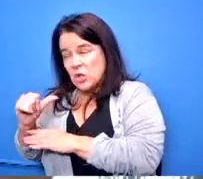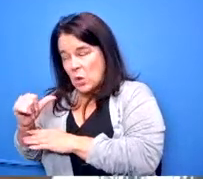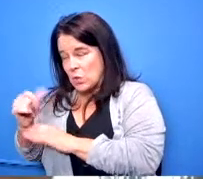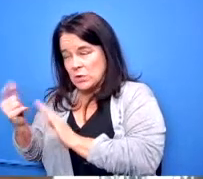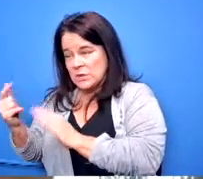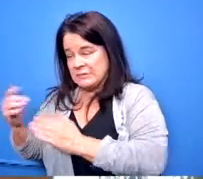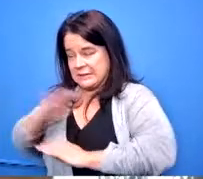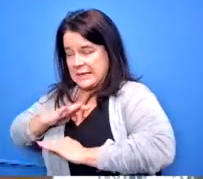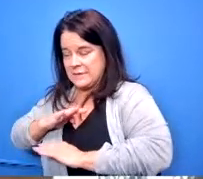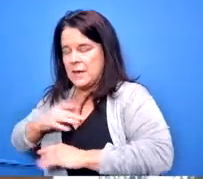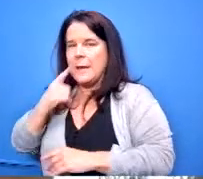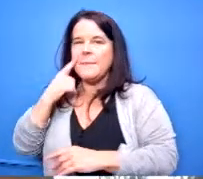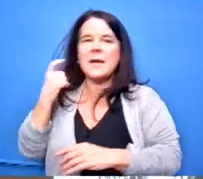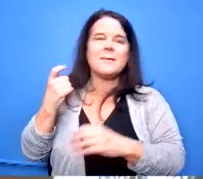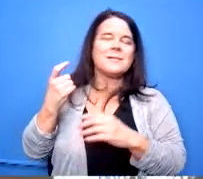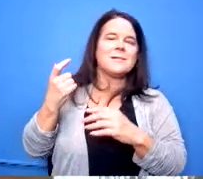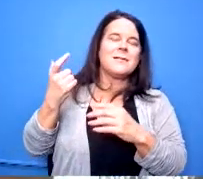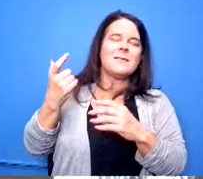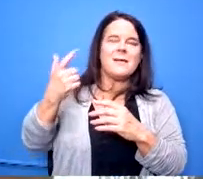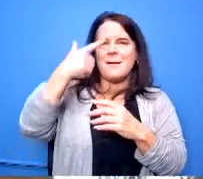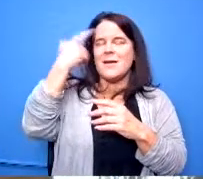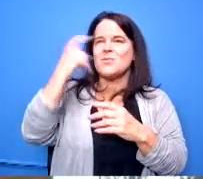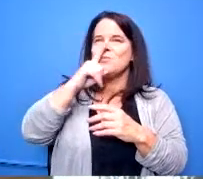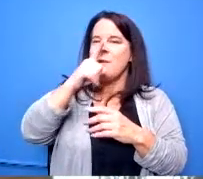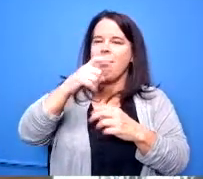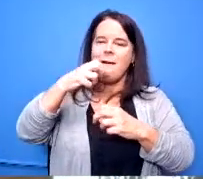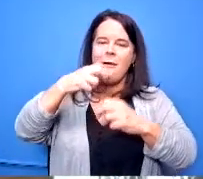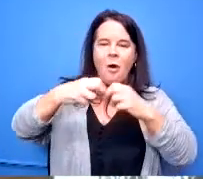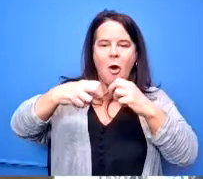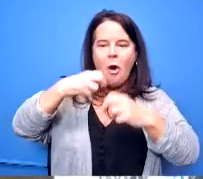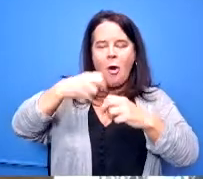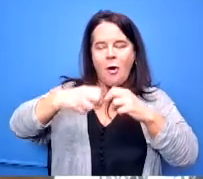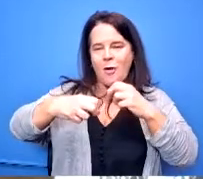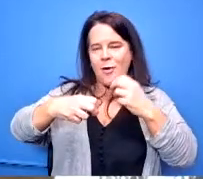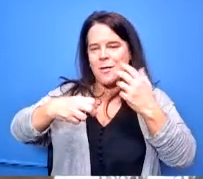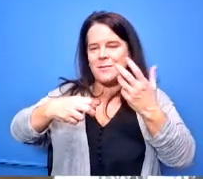a lot harder to get people to meet things after they've already been awarded a bid versus getting